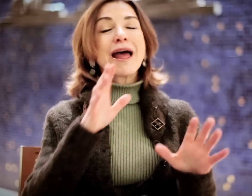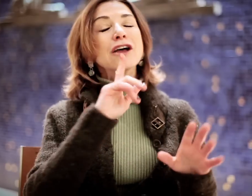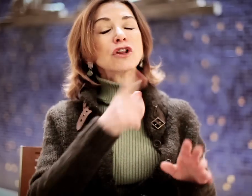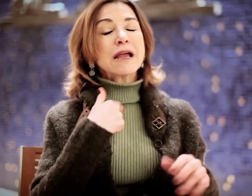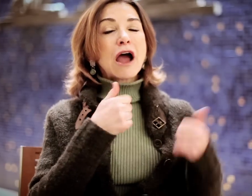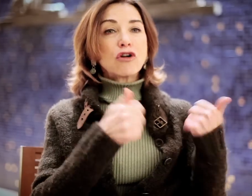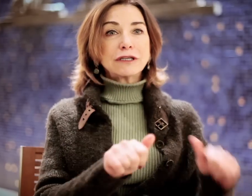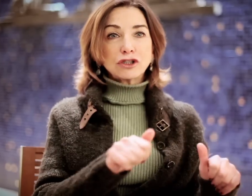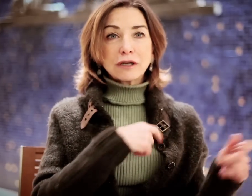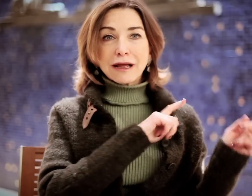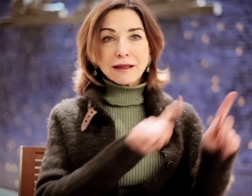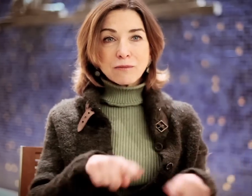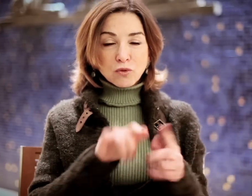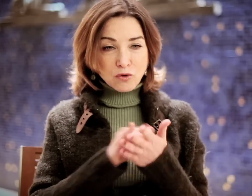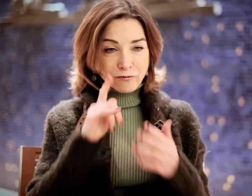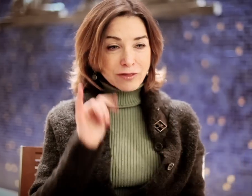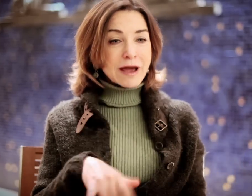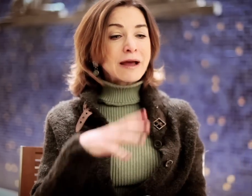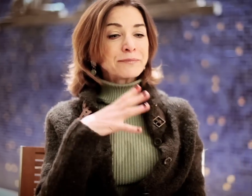Actually, I audtioned-- I came to New York for that.